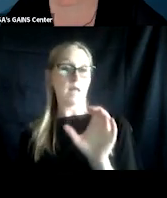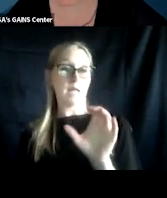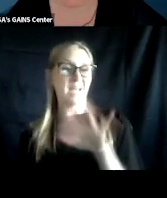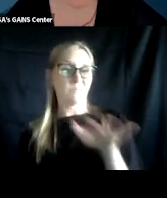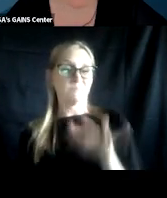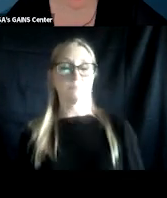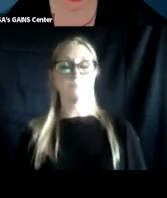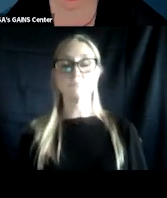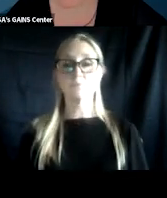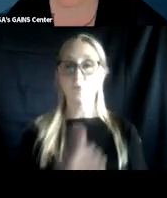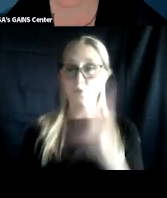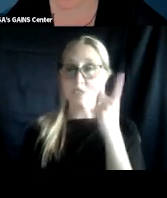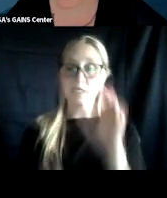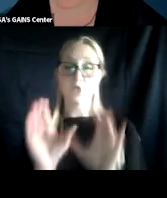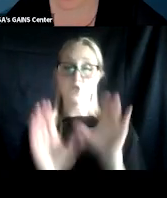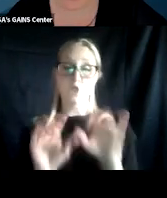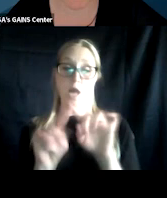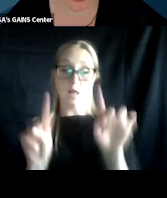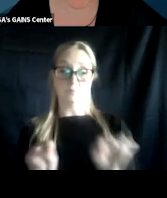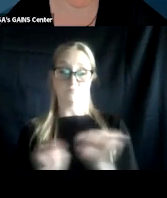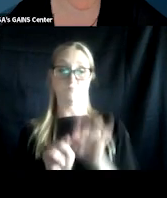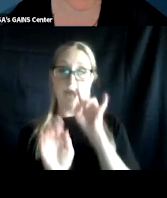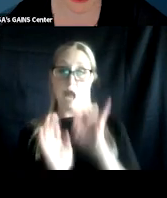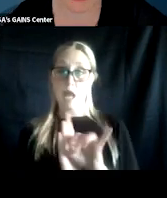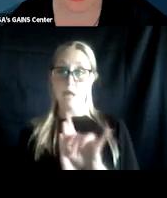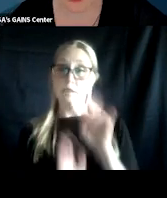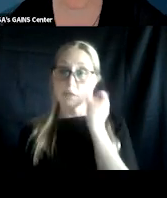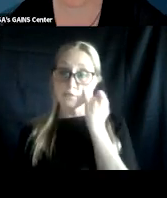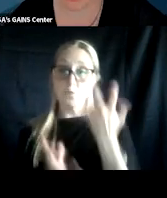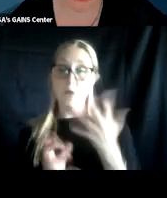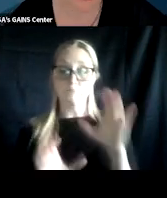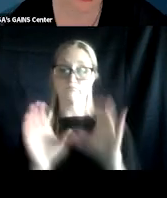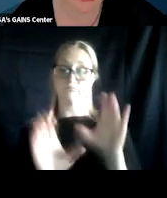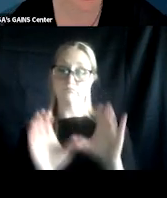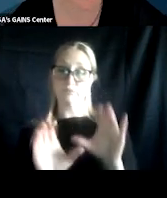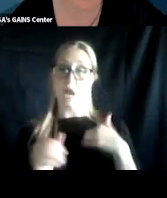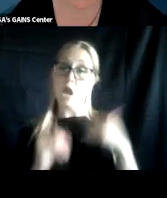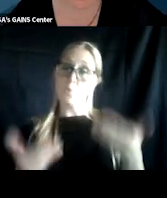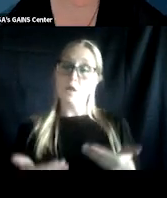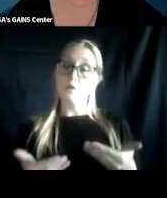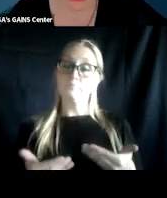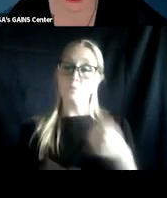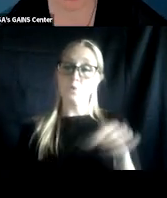You should see a chat icon at the bottom of your screen. I welcome you to add your name